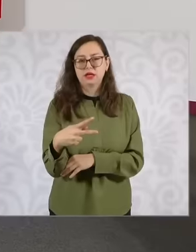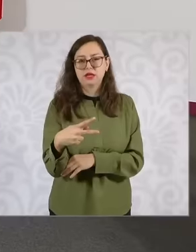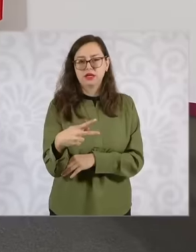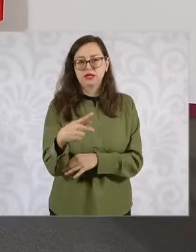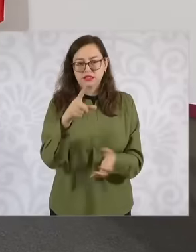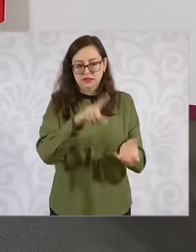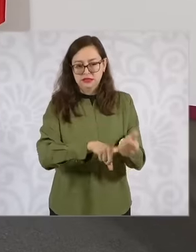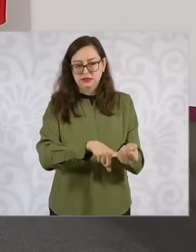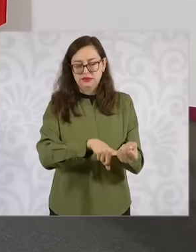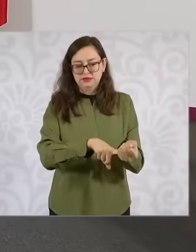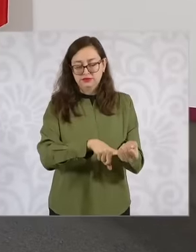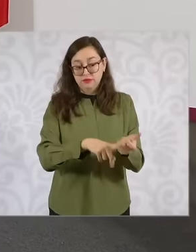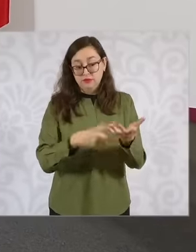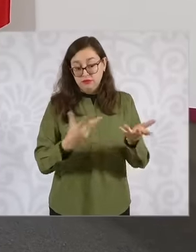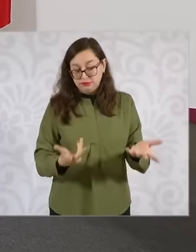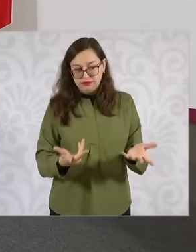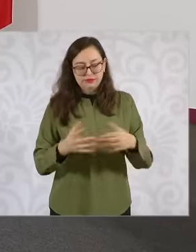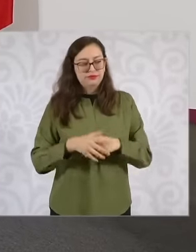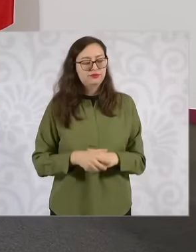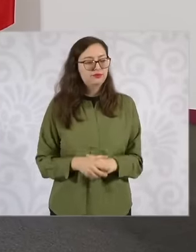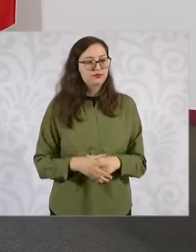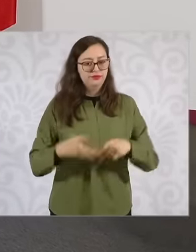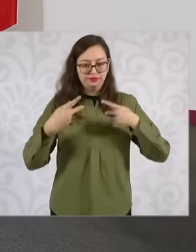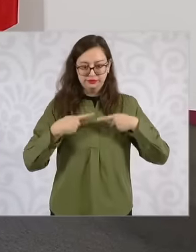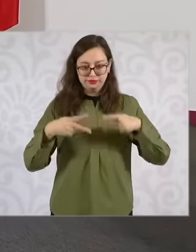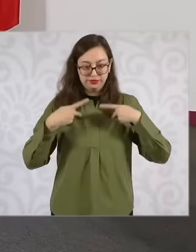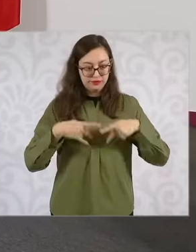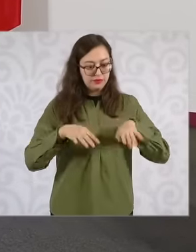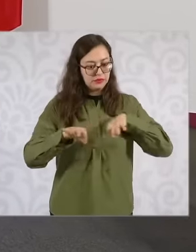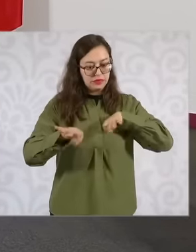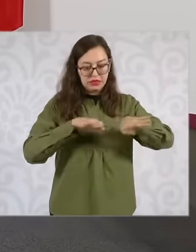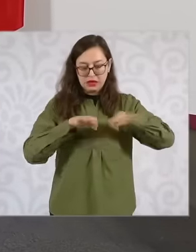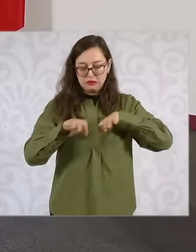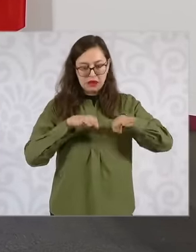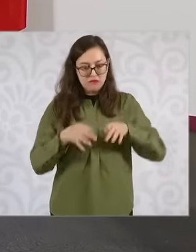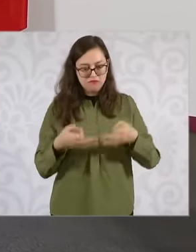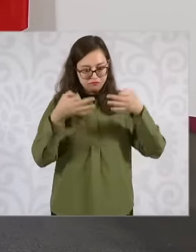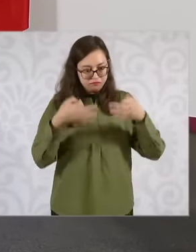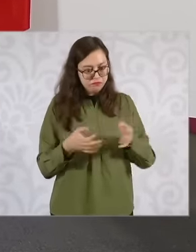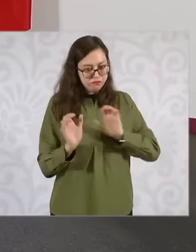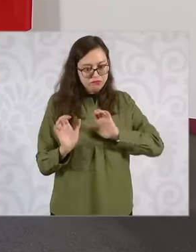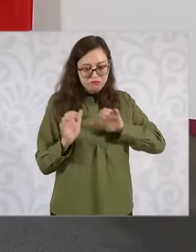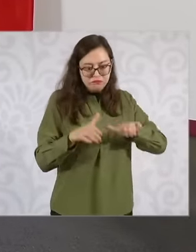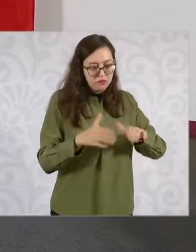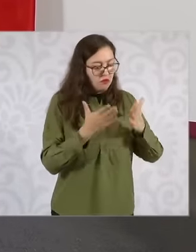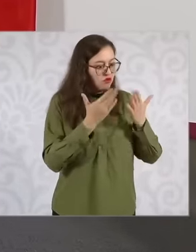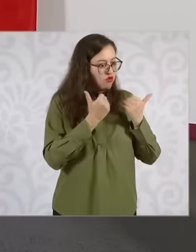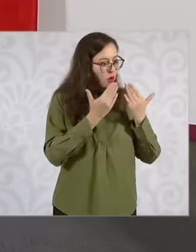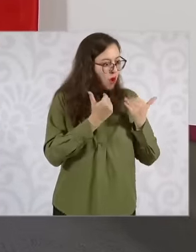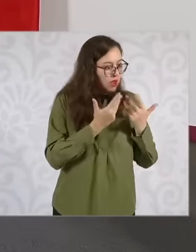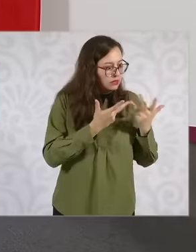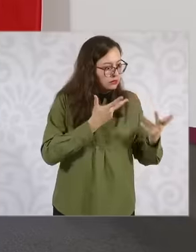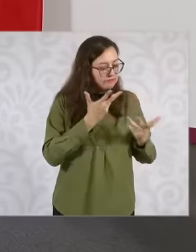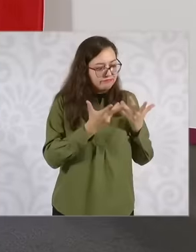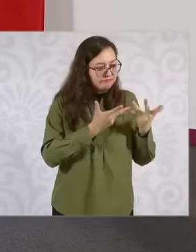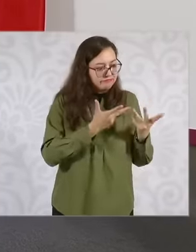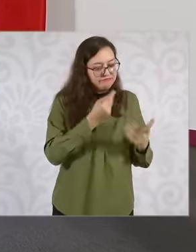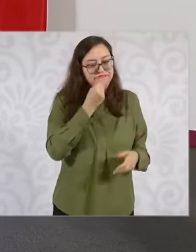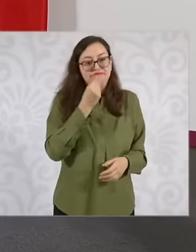a formal job due to the growth of home delivery of food or